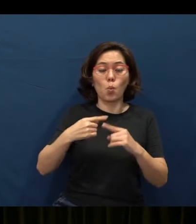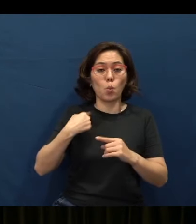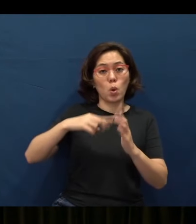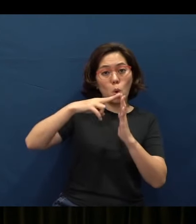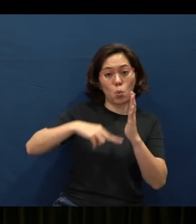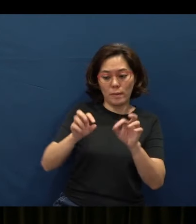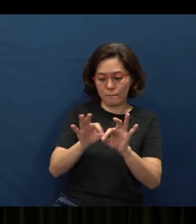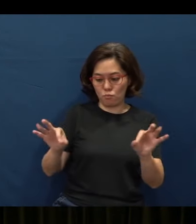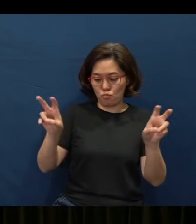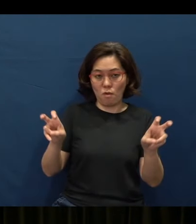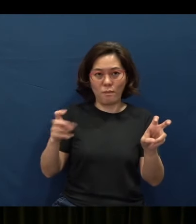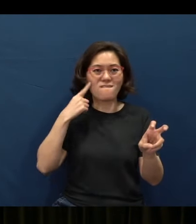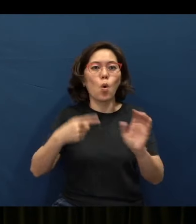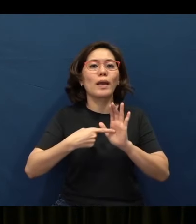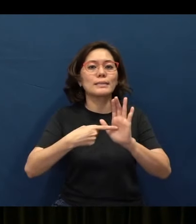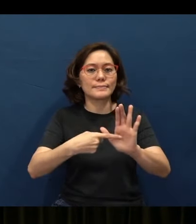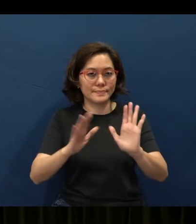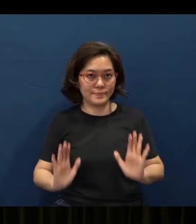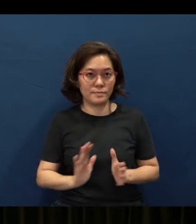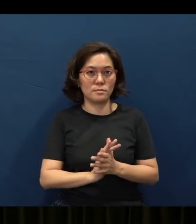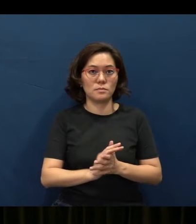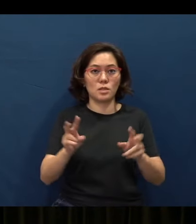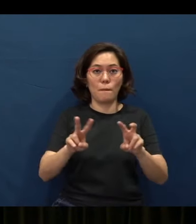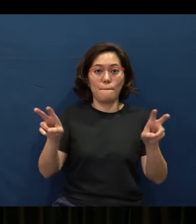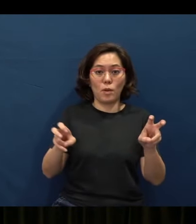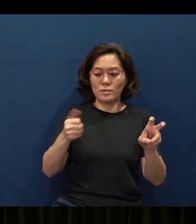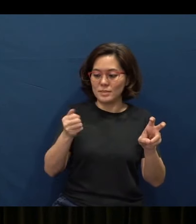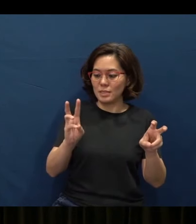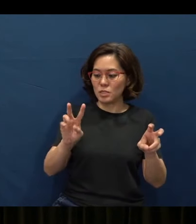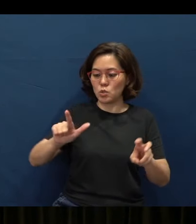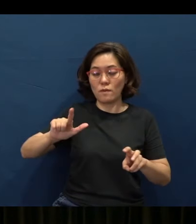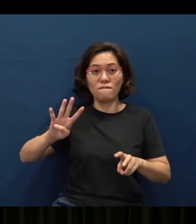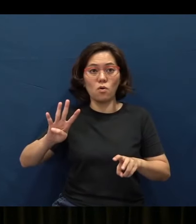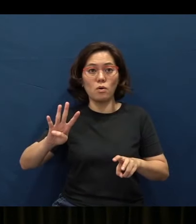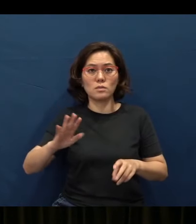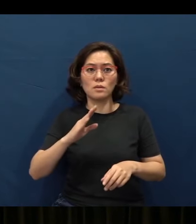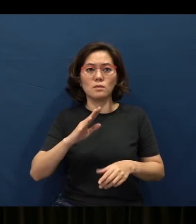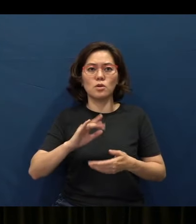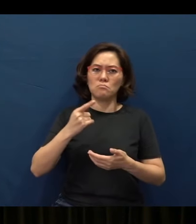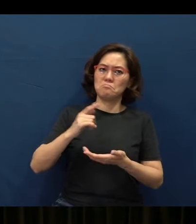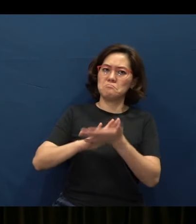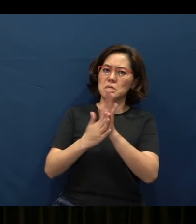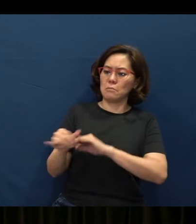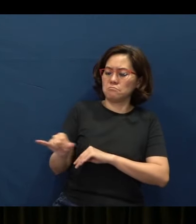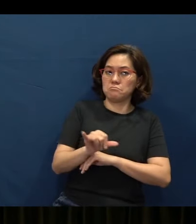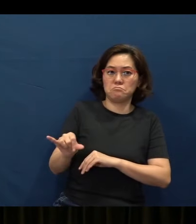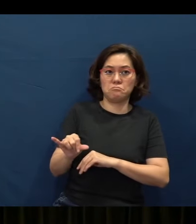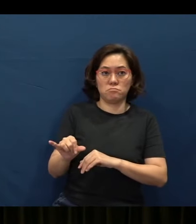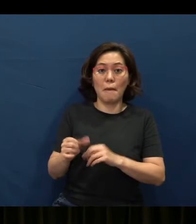For example, you just take a look at Proverbs 16:24, where it (shows an example of) “to be like”. There are many such verses, such proverbs.